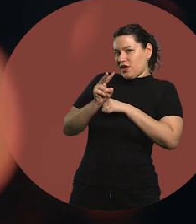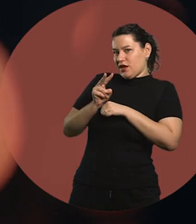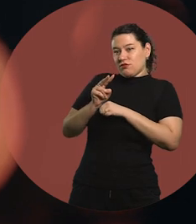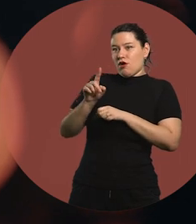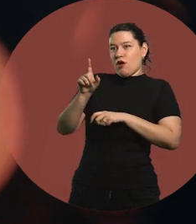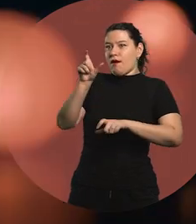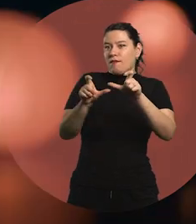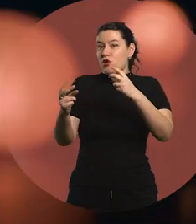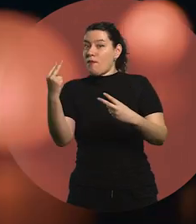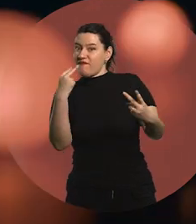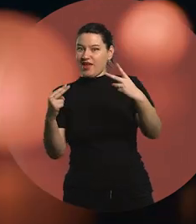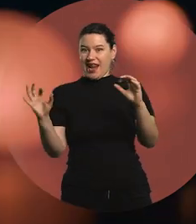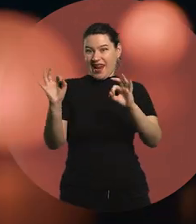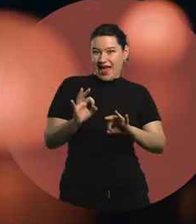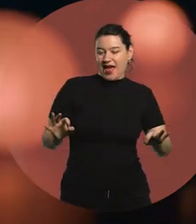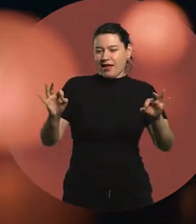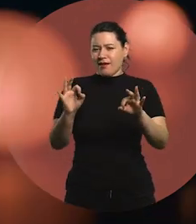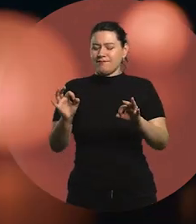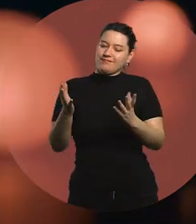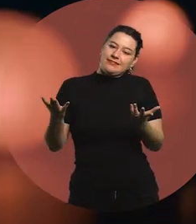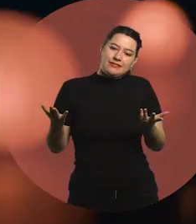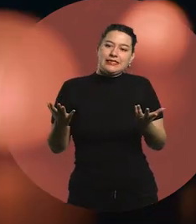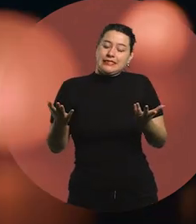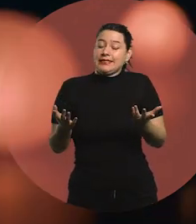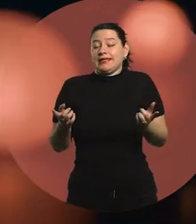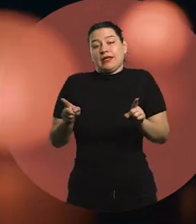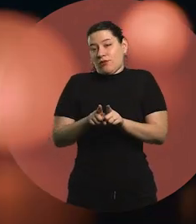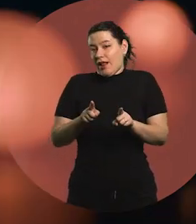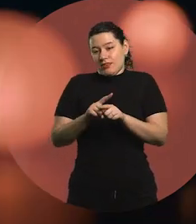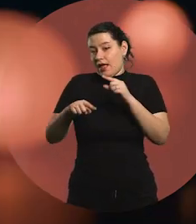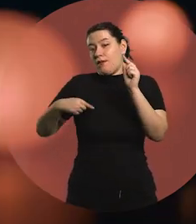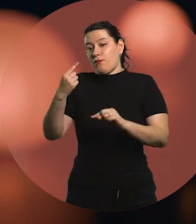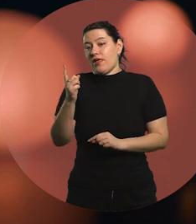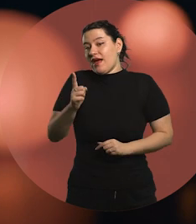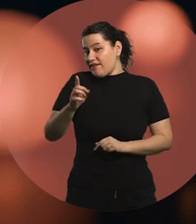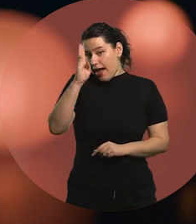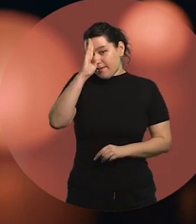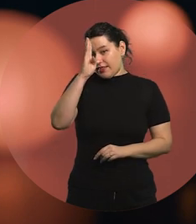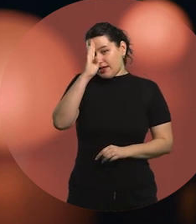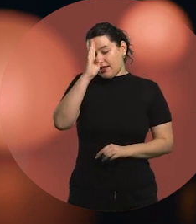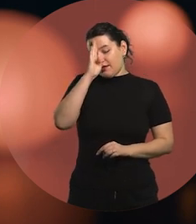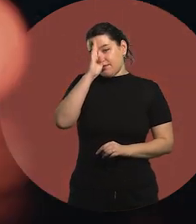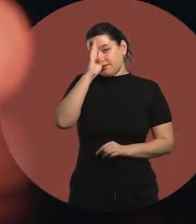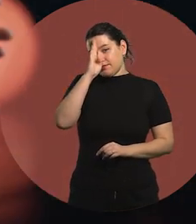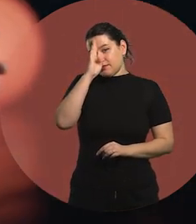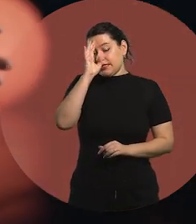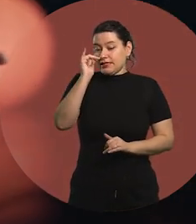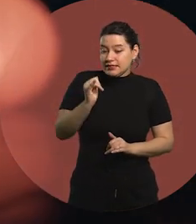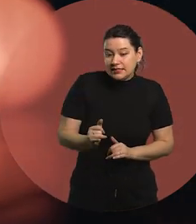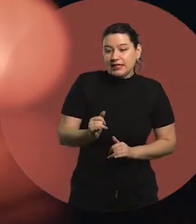I had to do a whole learning process, not just to get out of that zone,